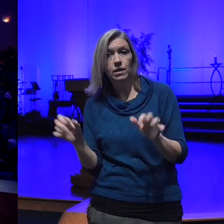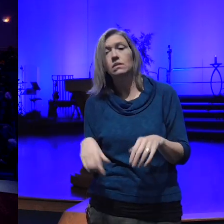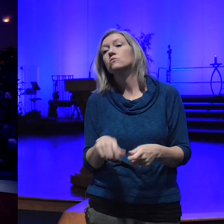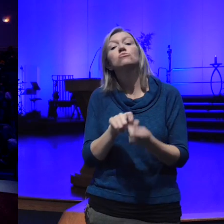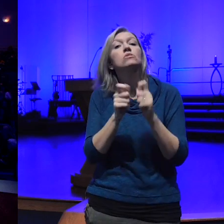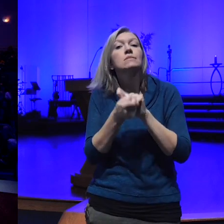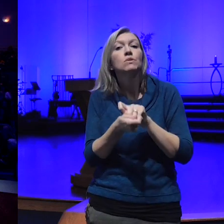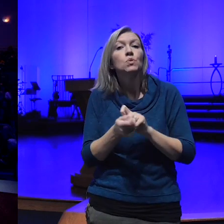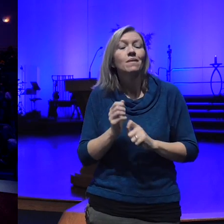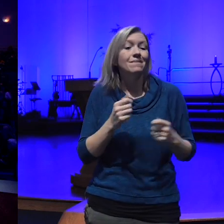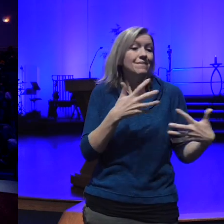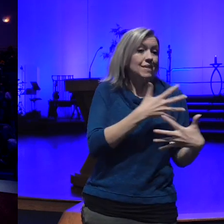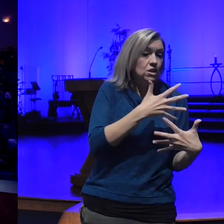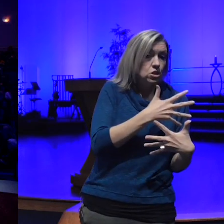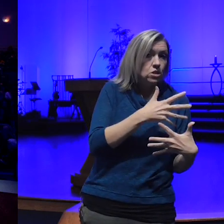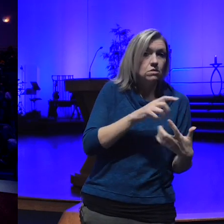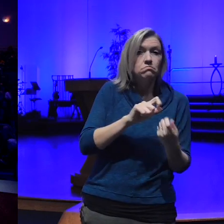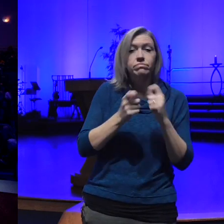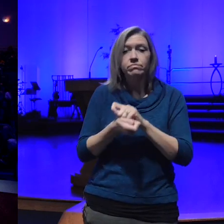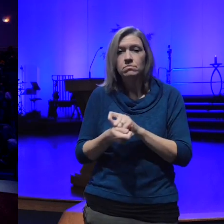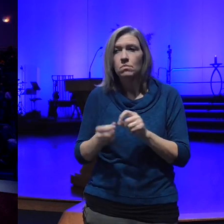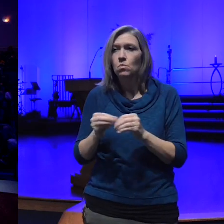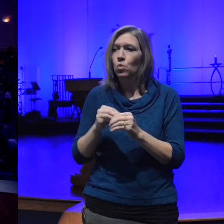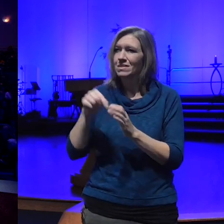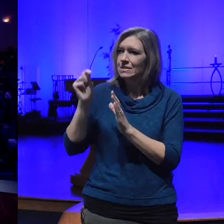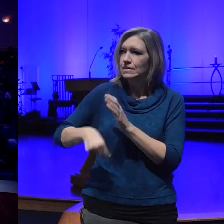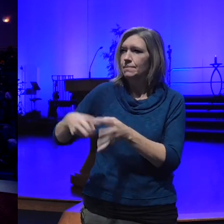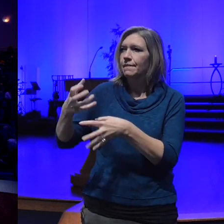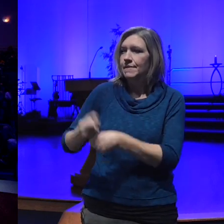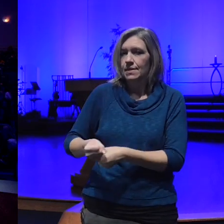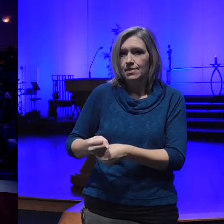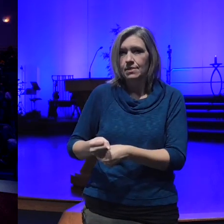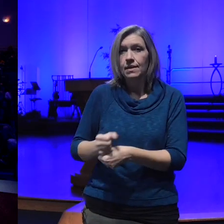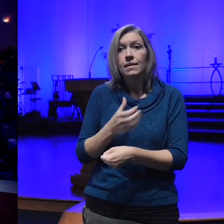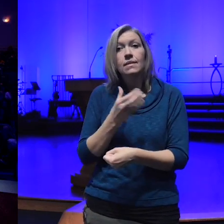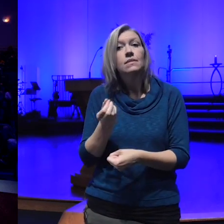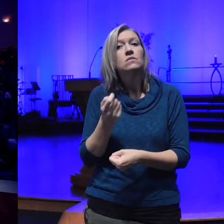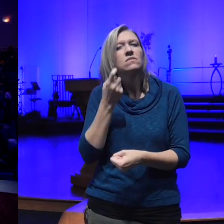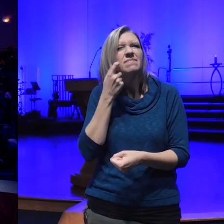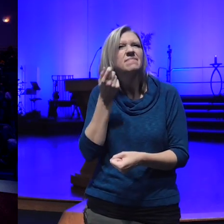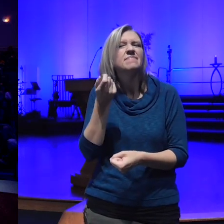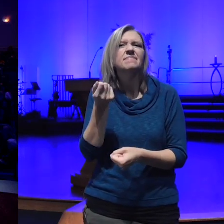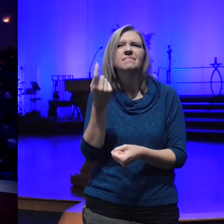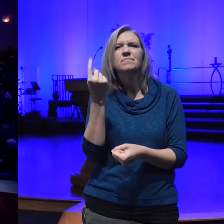into a deeper faith and a few years ago I found a practice that I have talked about here before